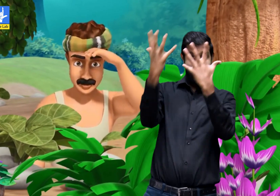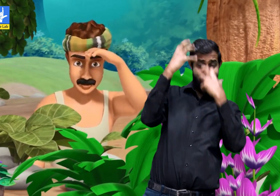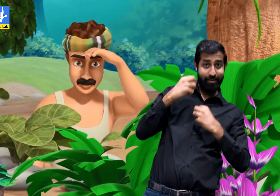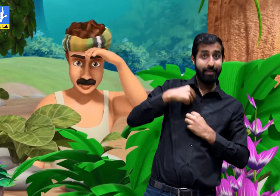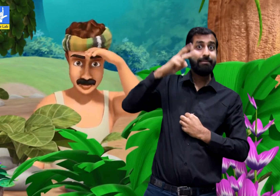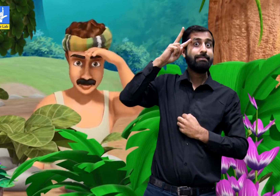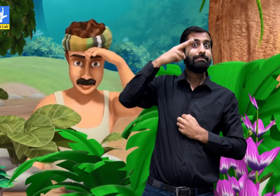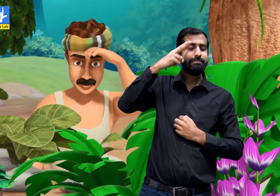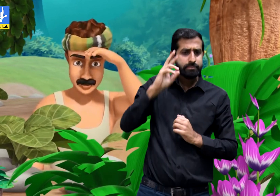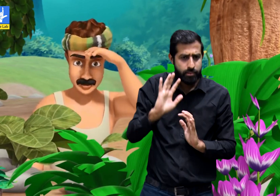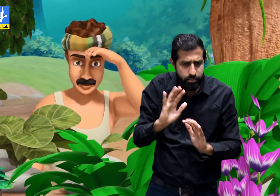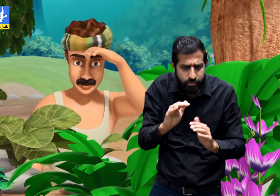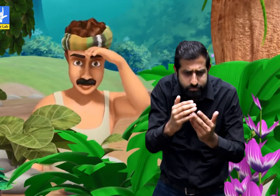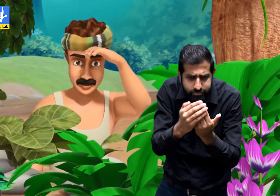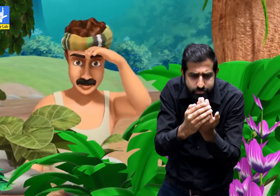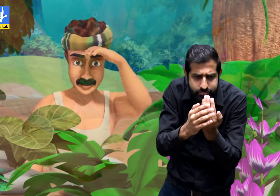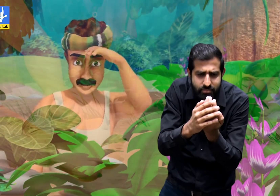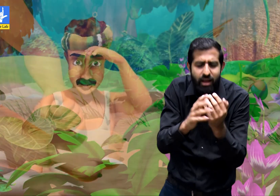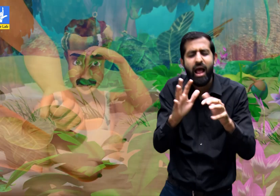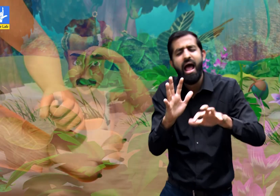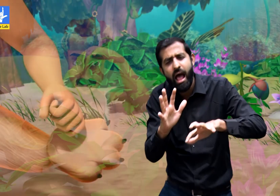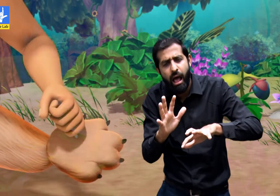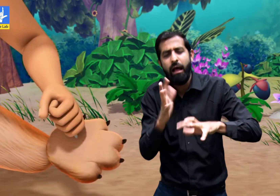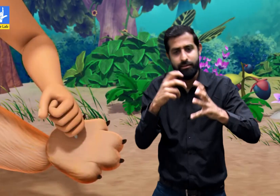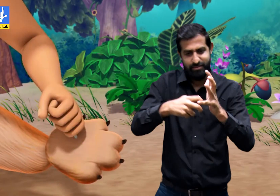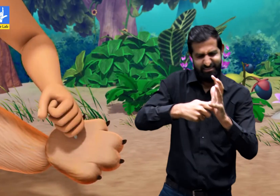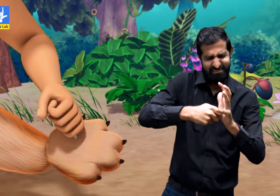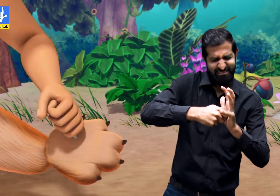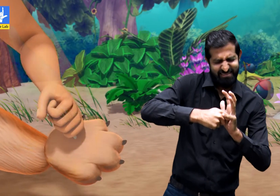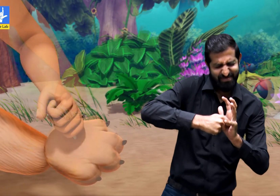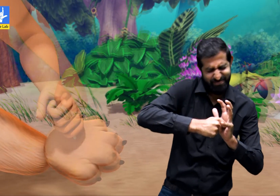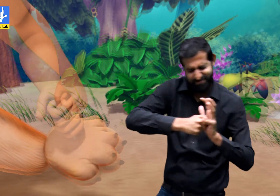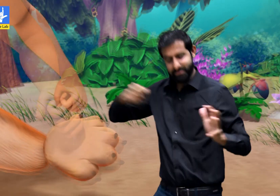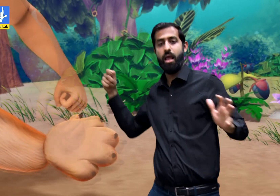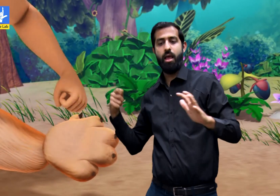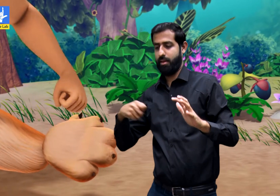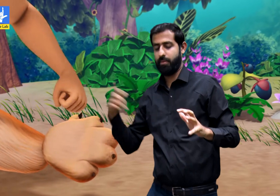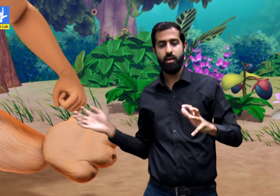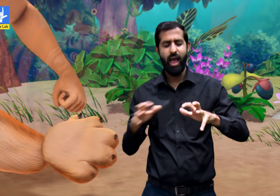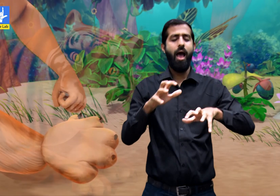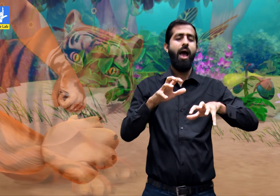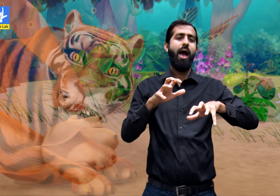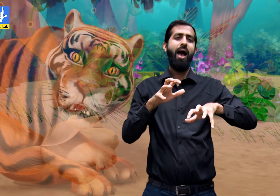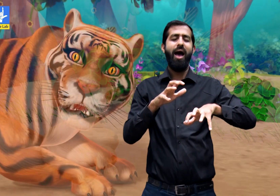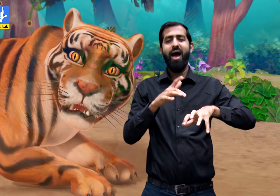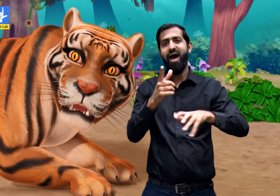He was doubtful that the tiger might attack him. But he consoled the tiger and pulled out the thorn.